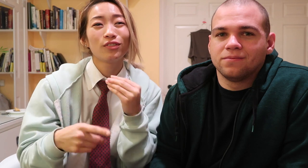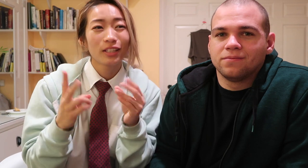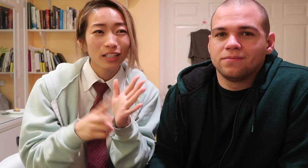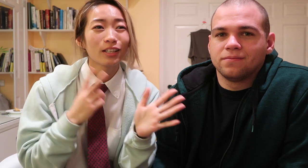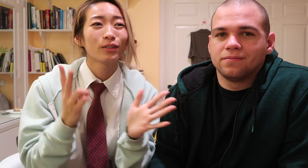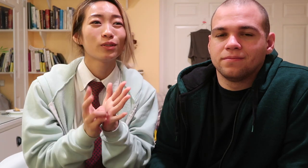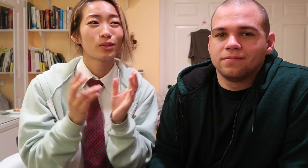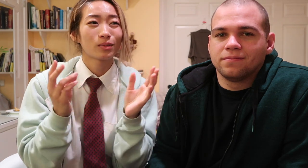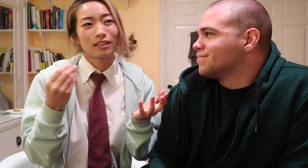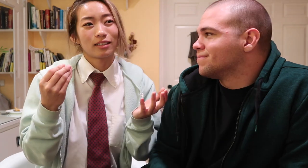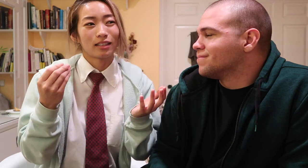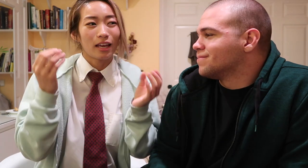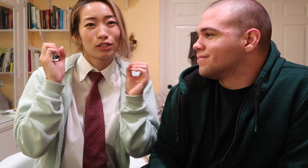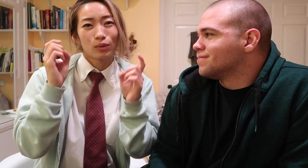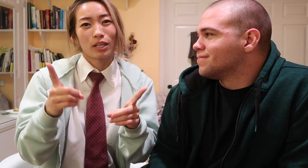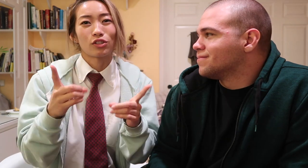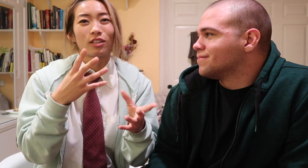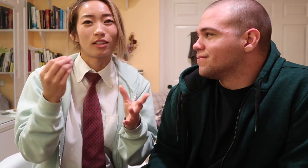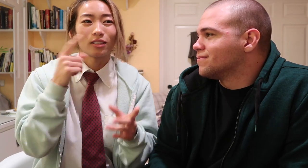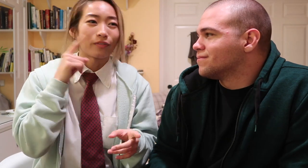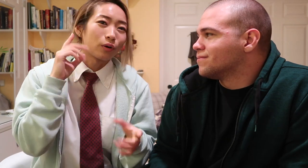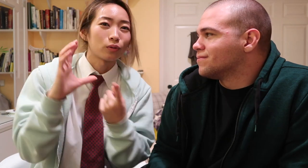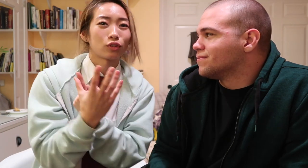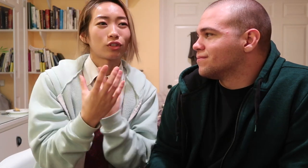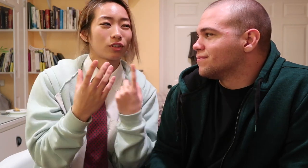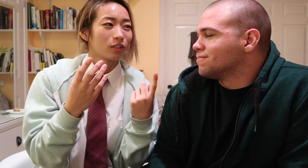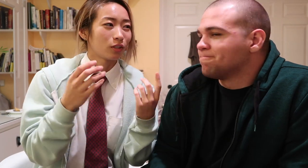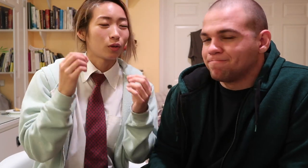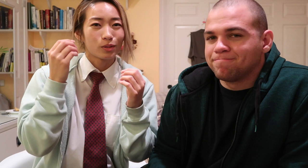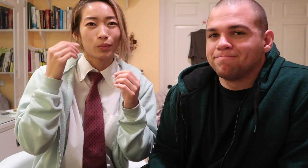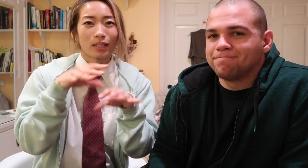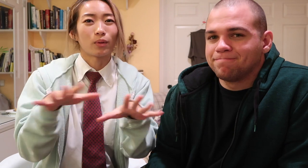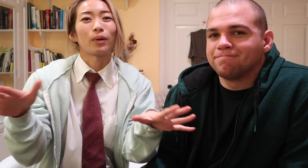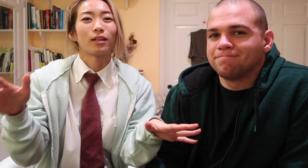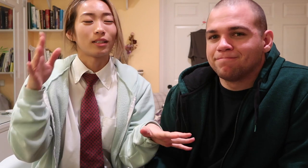videos and education and Deaf culture you know spreading awareness